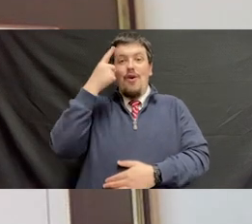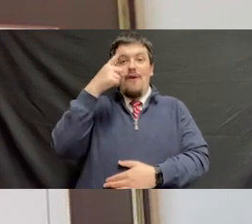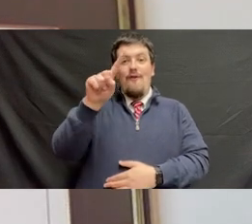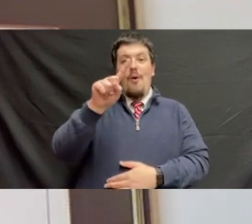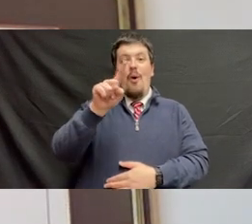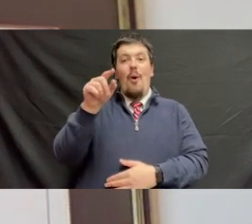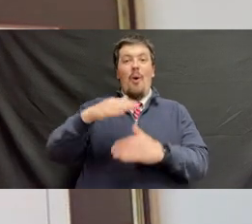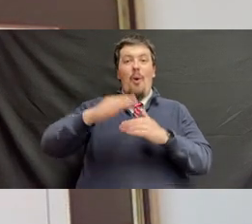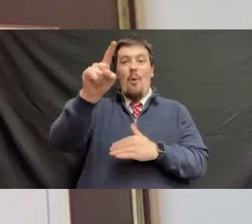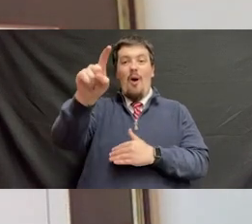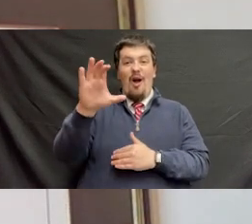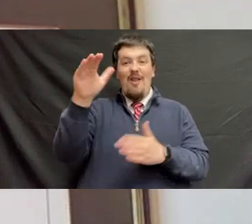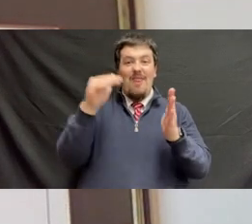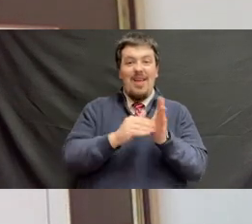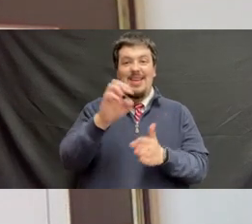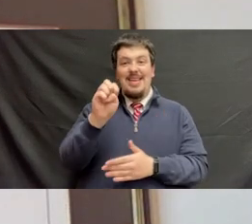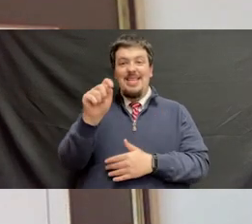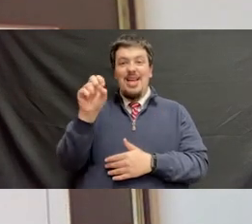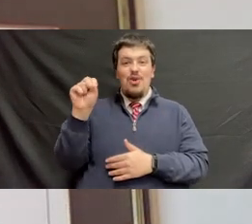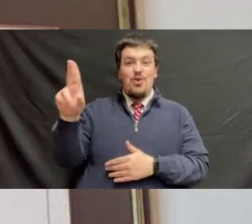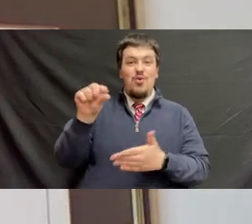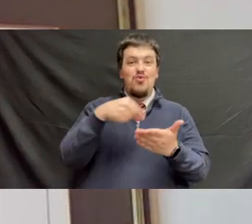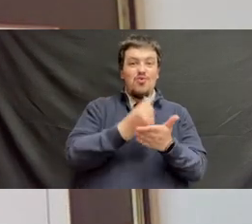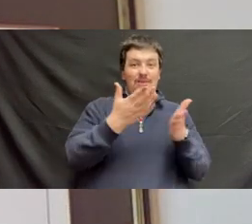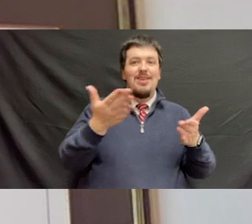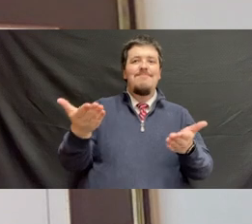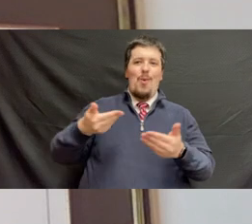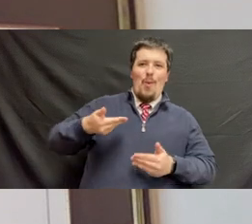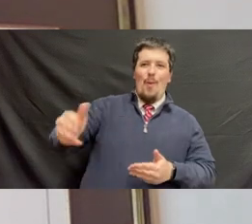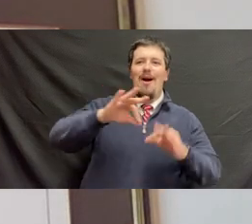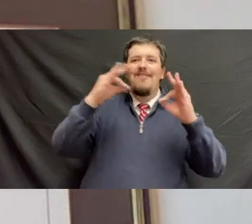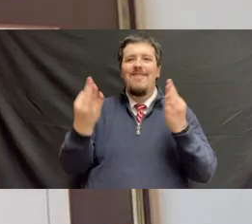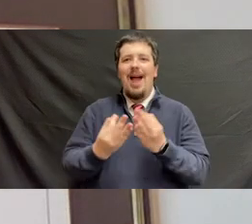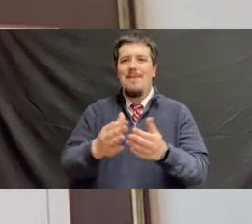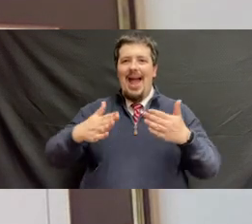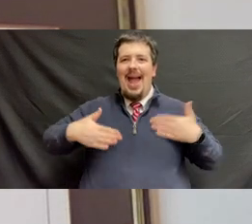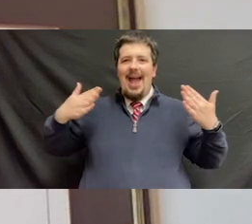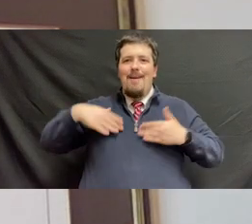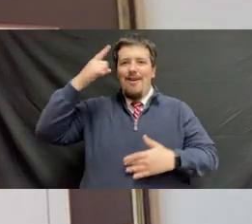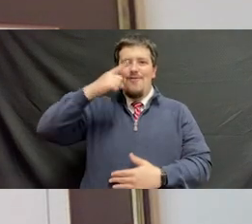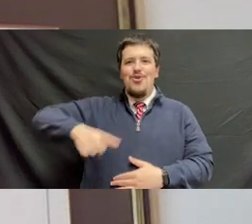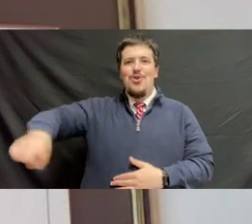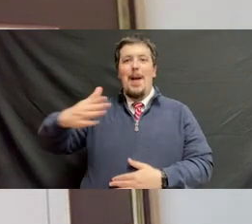On behalf of the 100,000 ETSU alumni, welcome to the family. We are so happy for you.